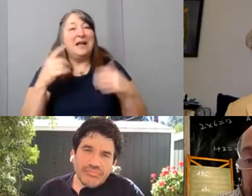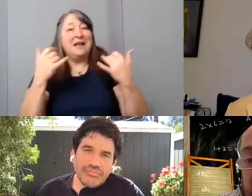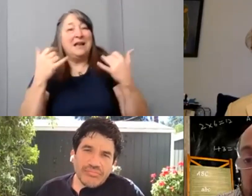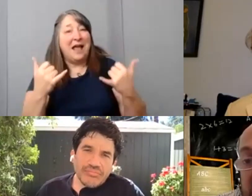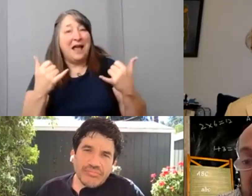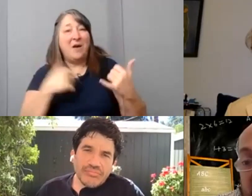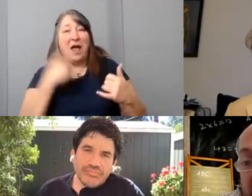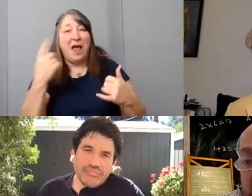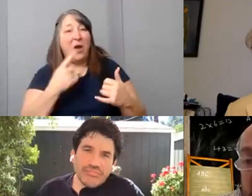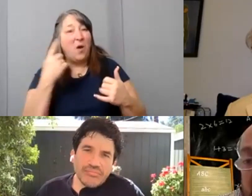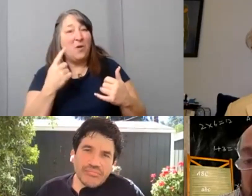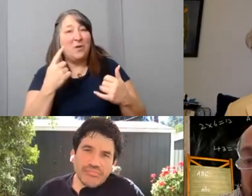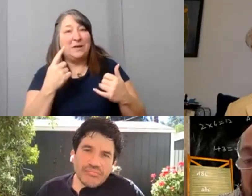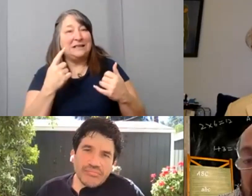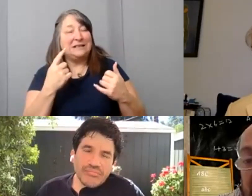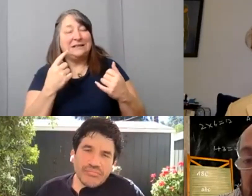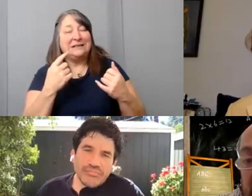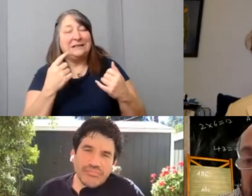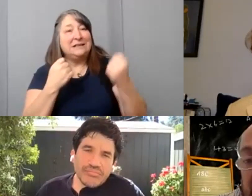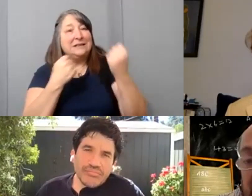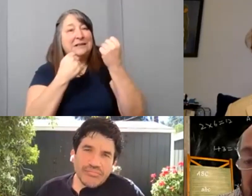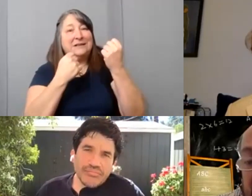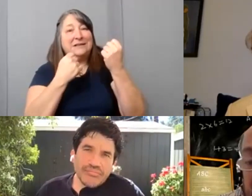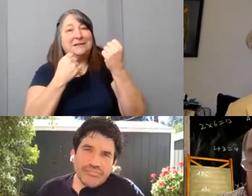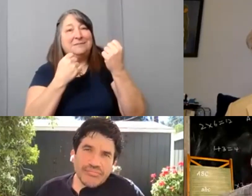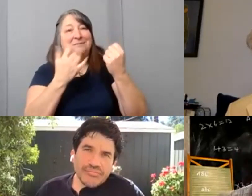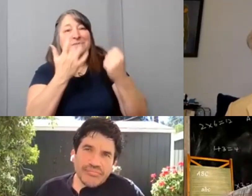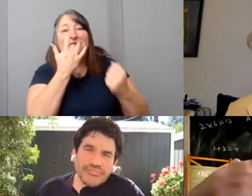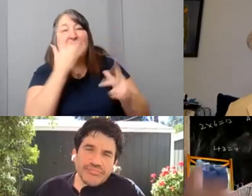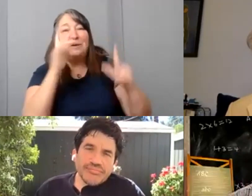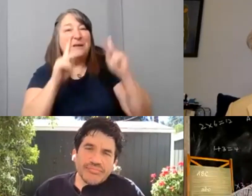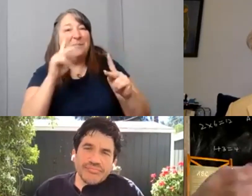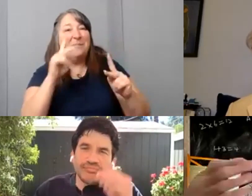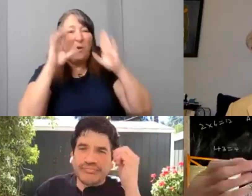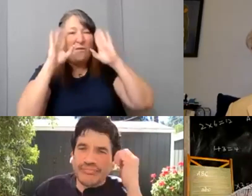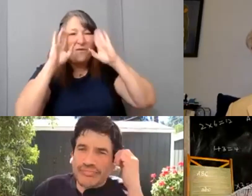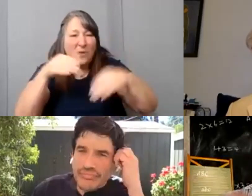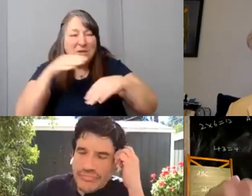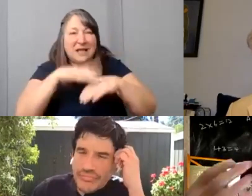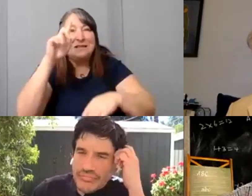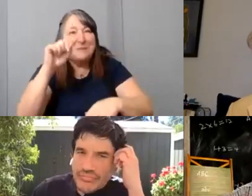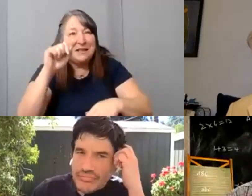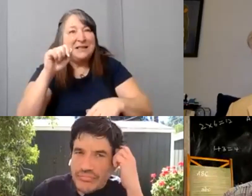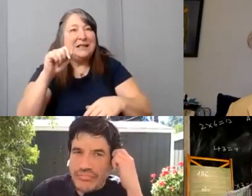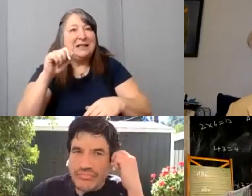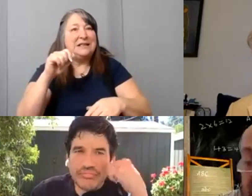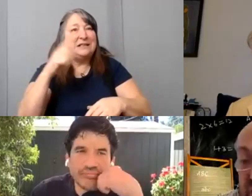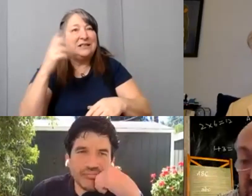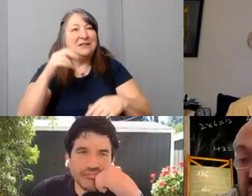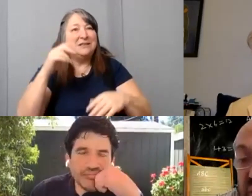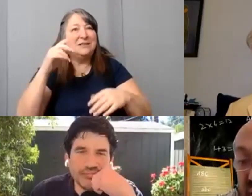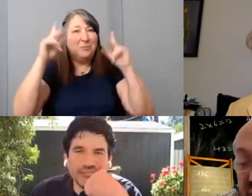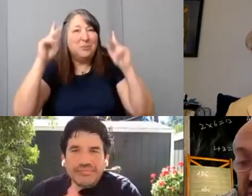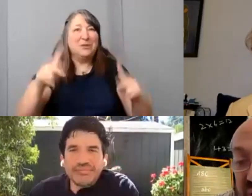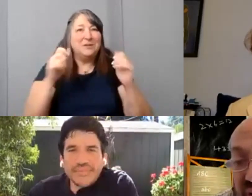focus so much on the disability. That it just exists on the screen. It just exists in the story naturally.